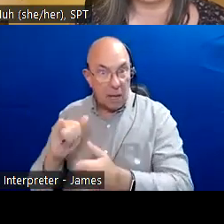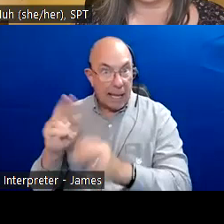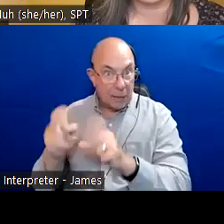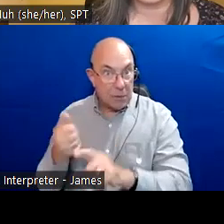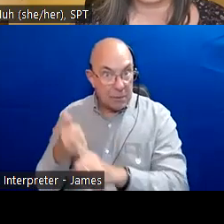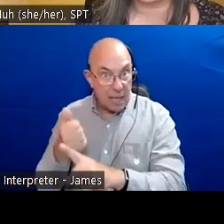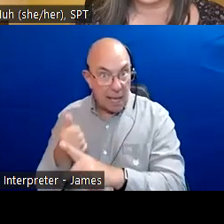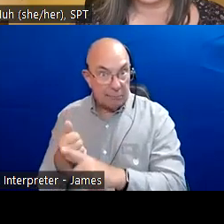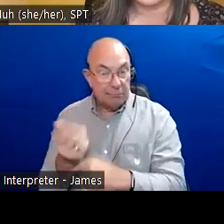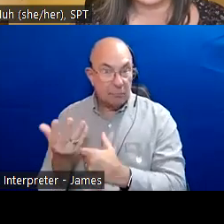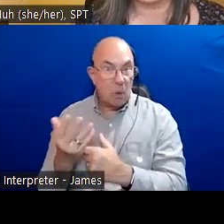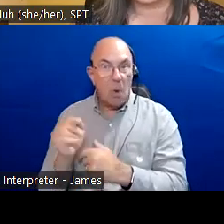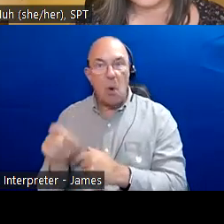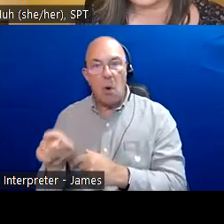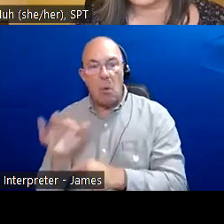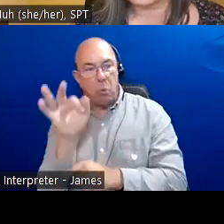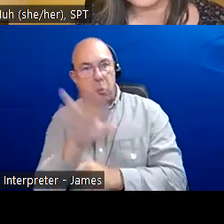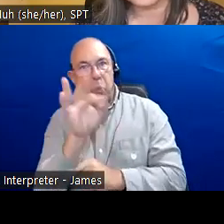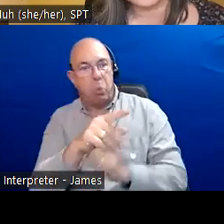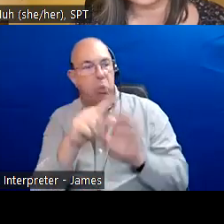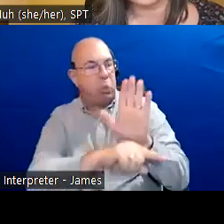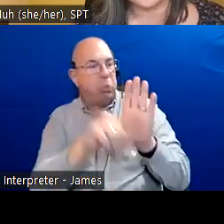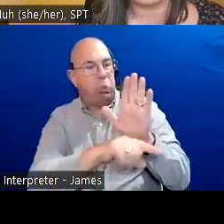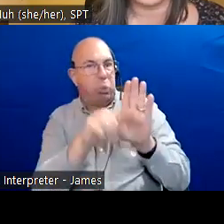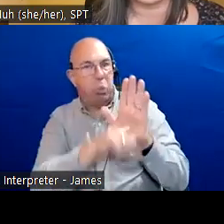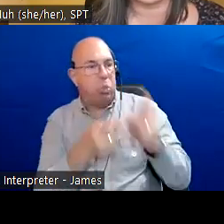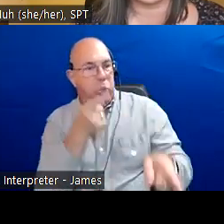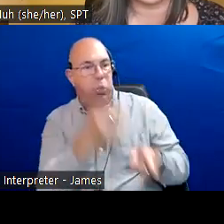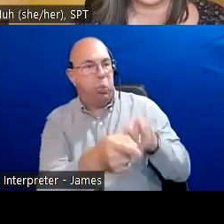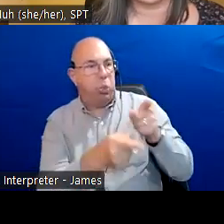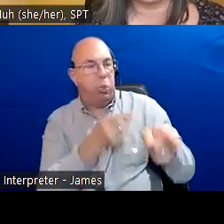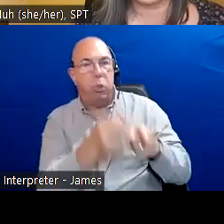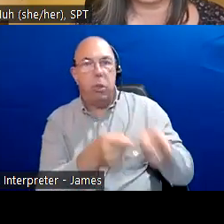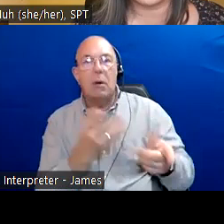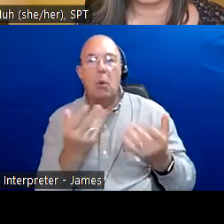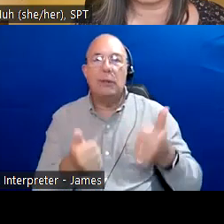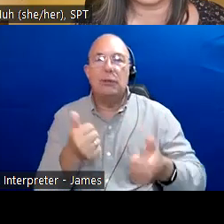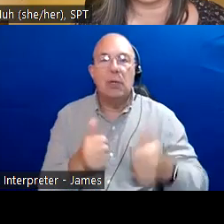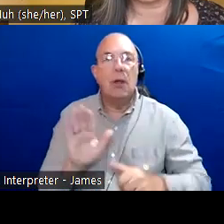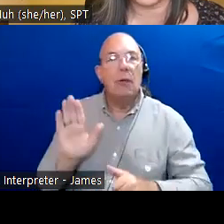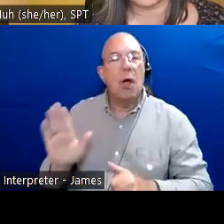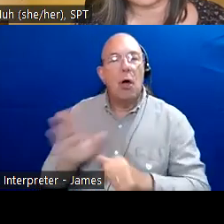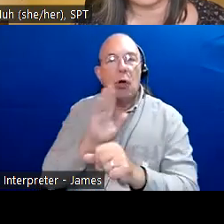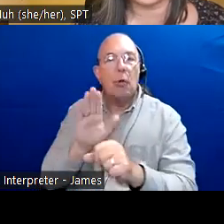This session is about talking about our second chance for a better city in search of Toronto's next mayor.